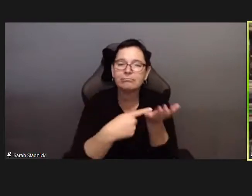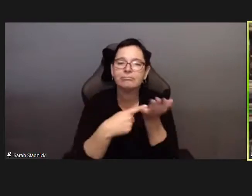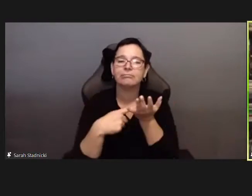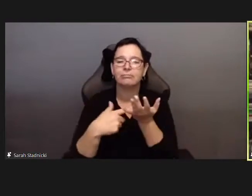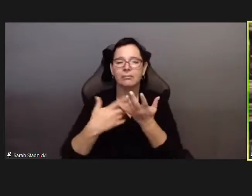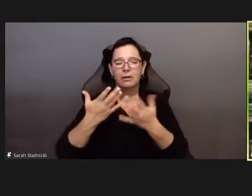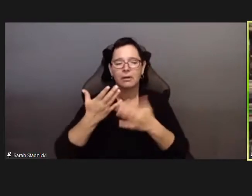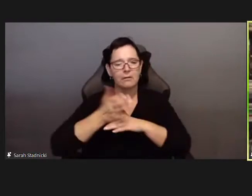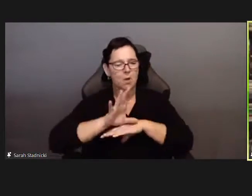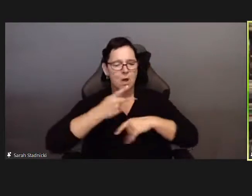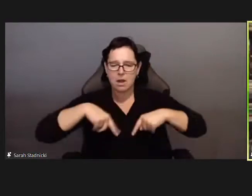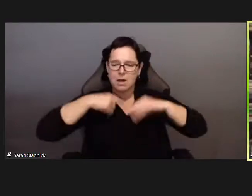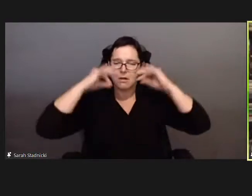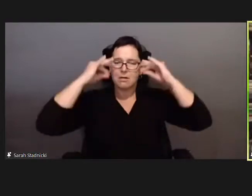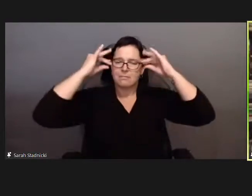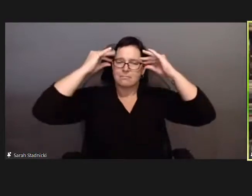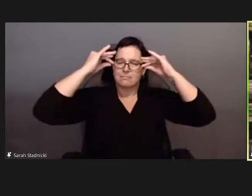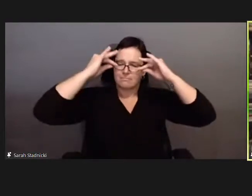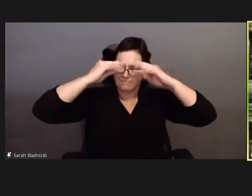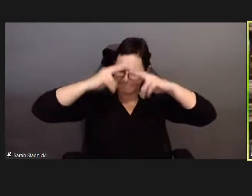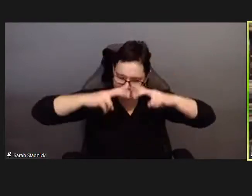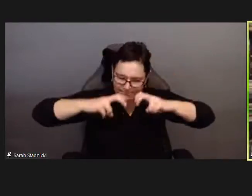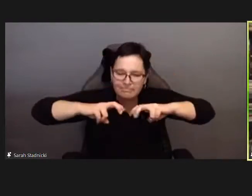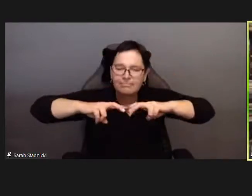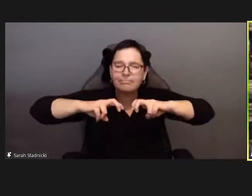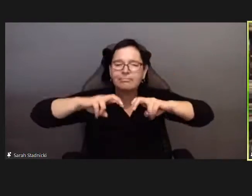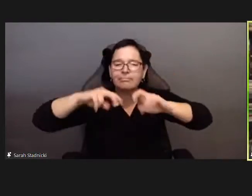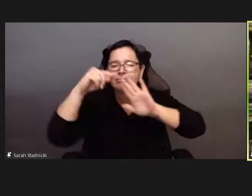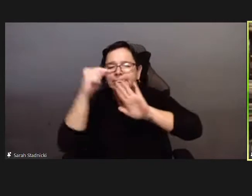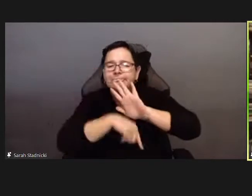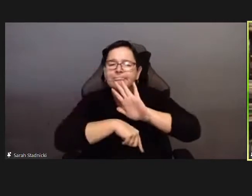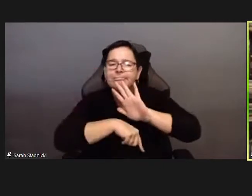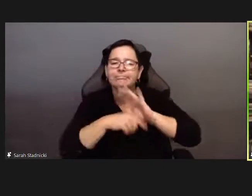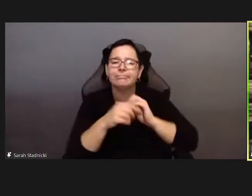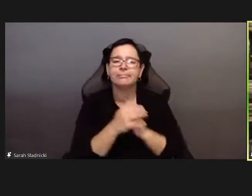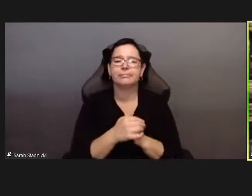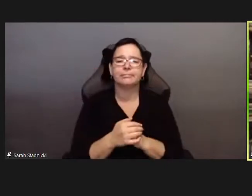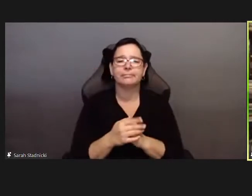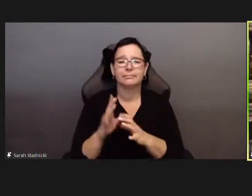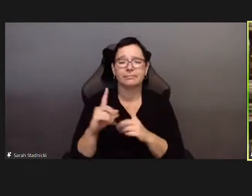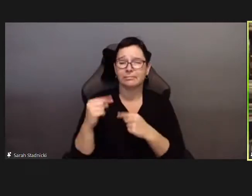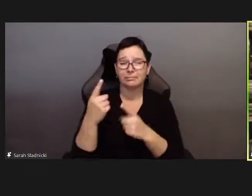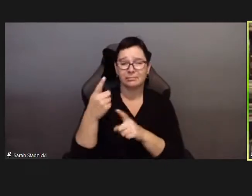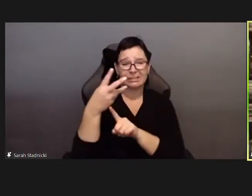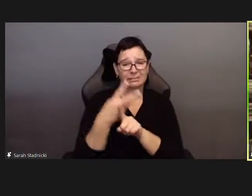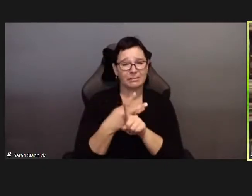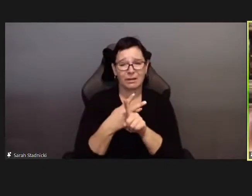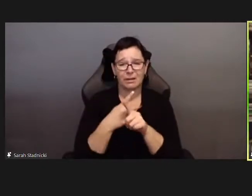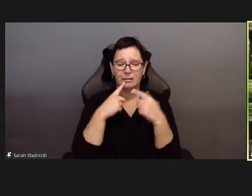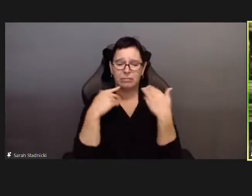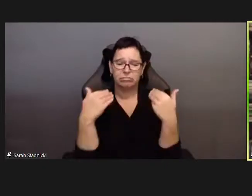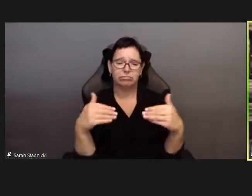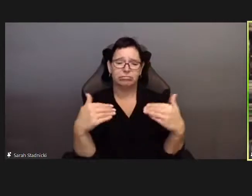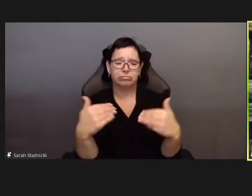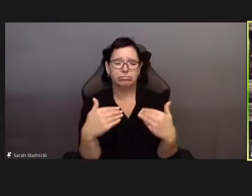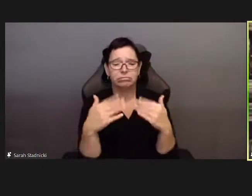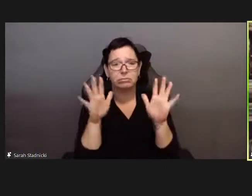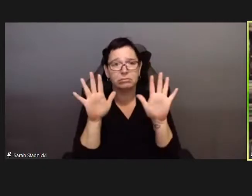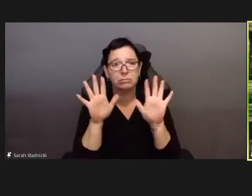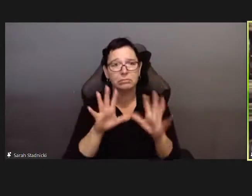It is with these thoughts in mind that I organized this series and I hope you will find the ensuing conversation provocative, insightful and pushes us to think together